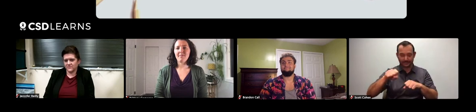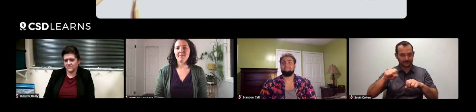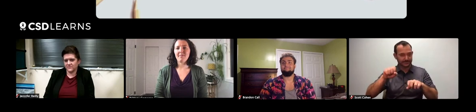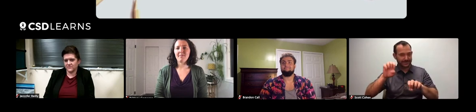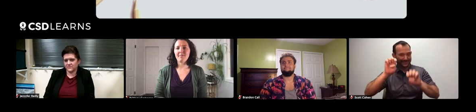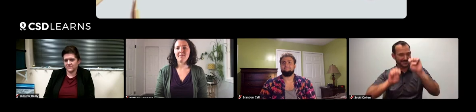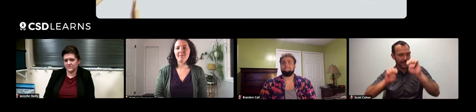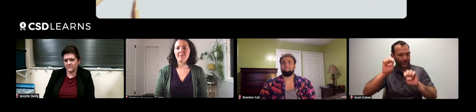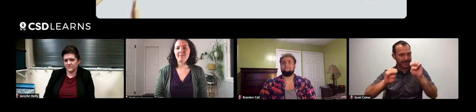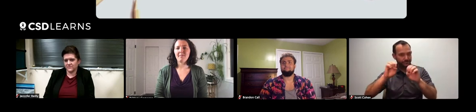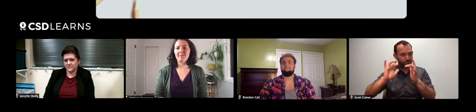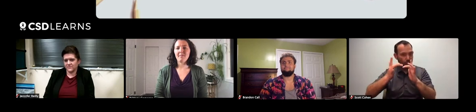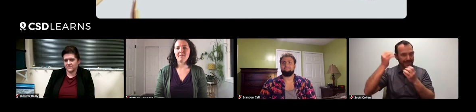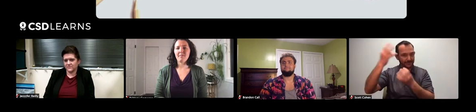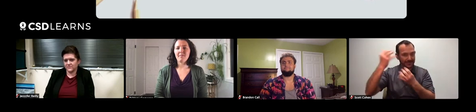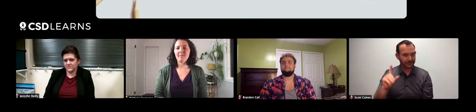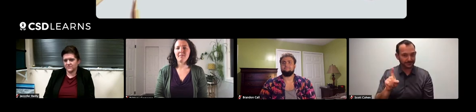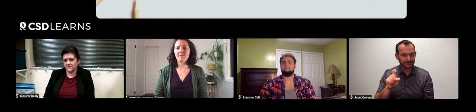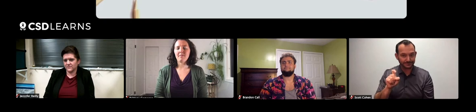on how we can evaluate online information?